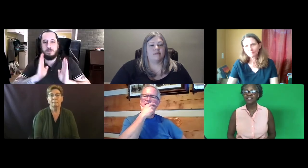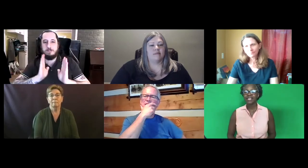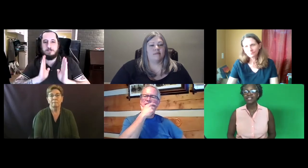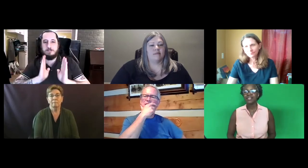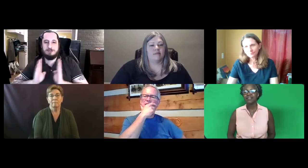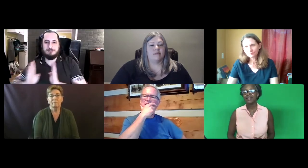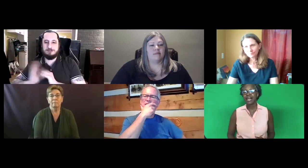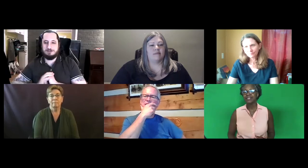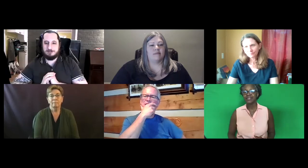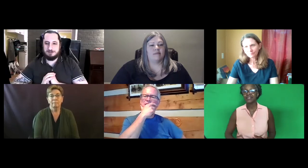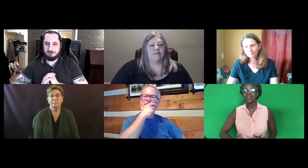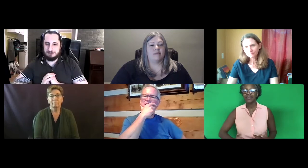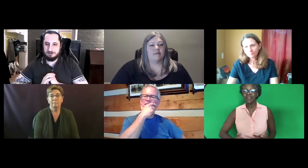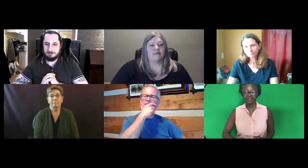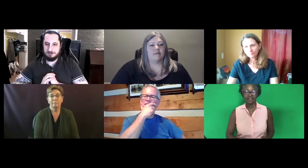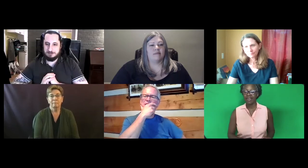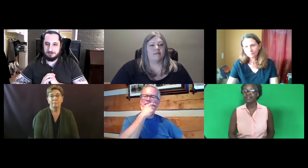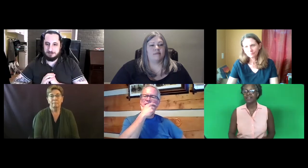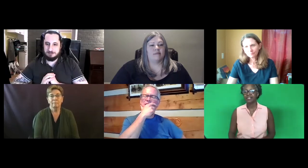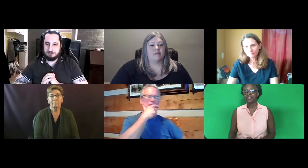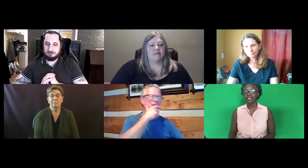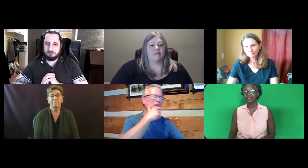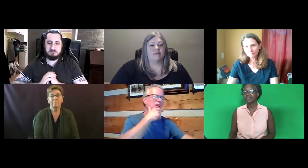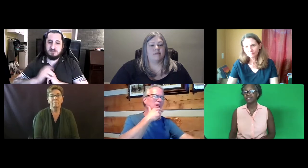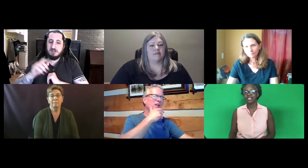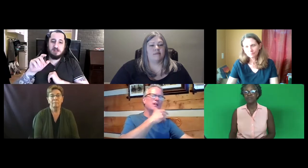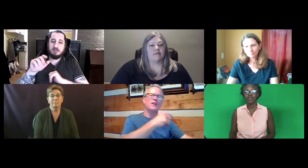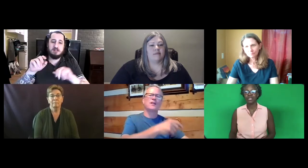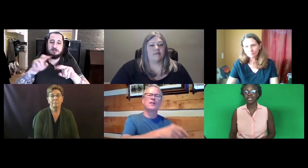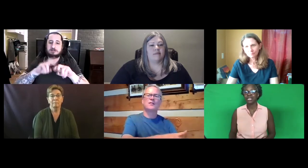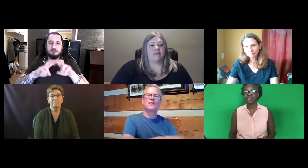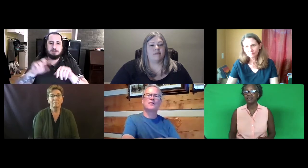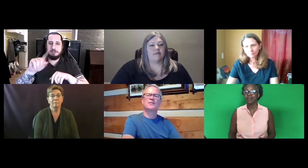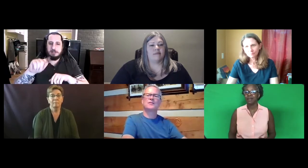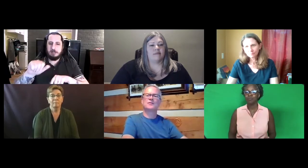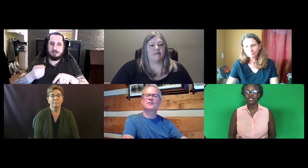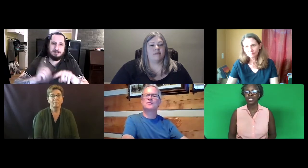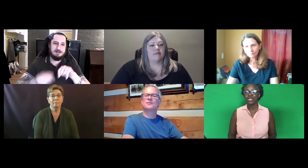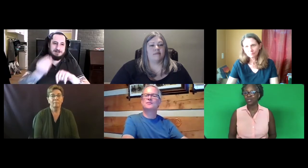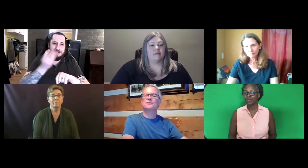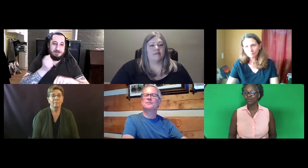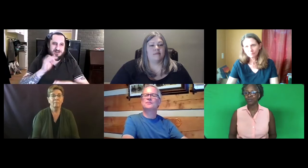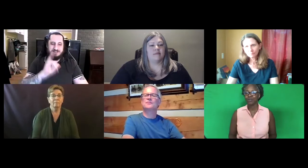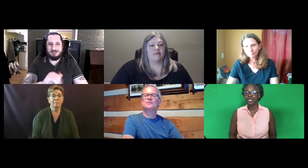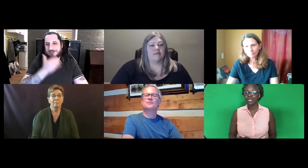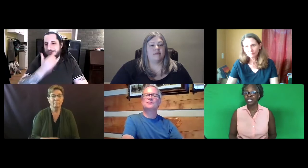Look at their analysis and analyze their data to see if they're aiming -- any particular